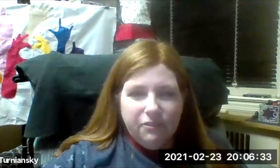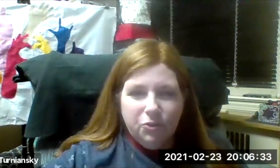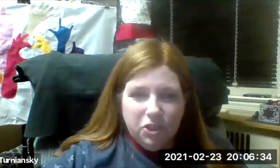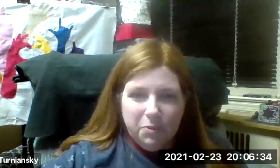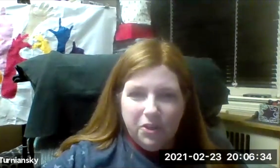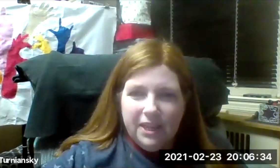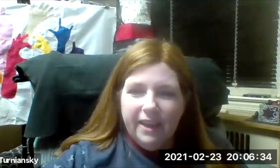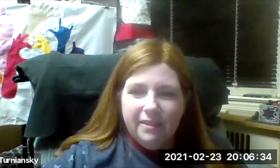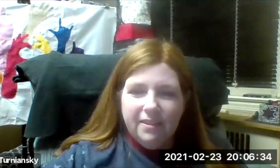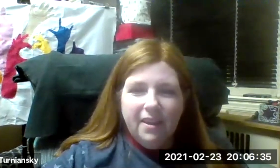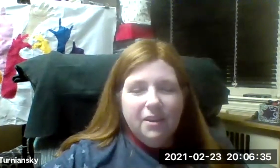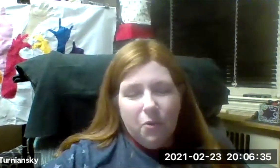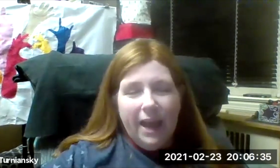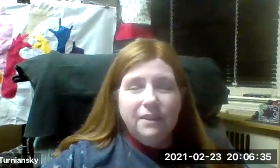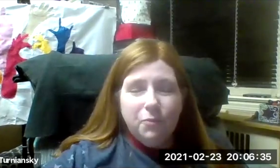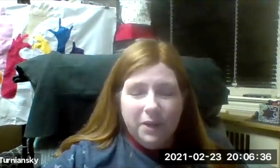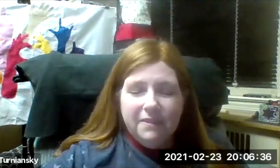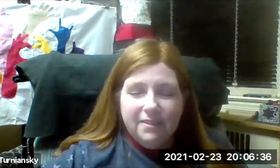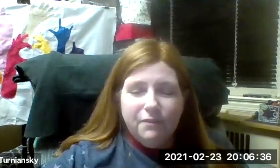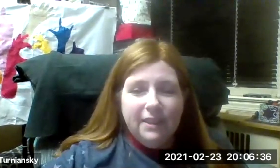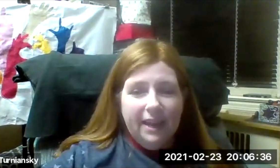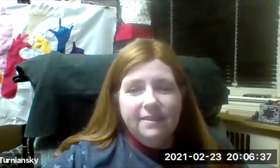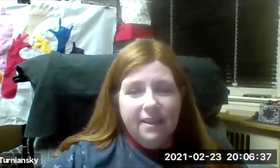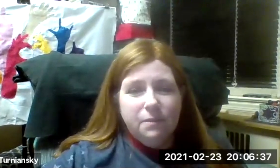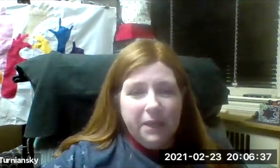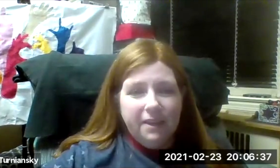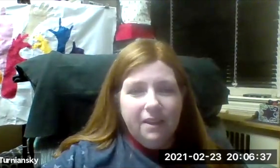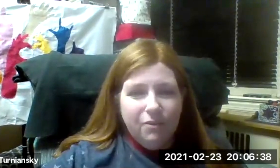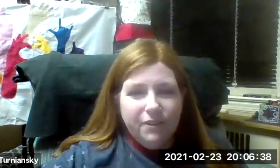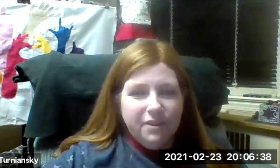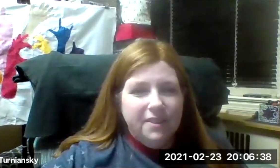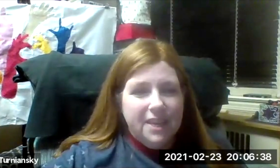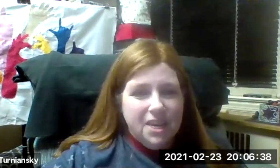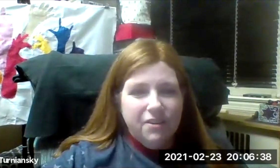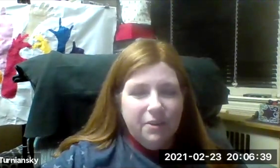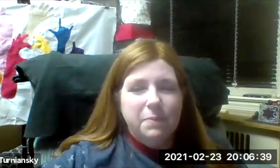Jewish community. And kind of one of the silver linings has been over the year that we've been